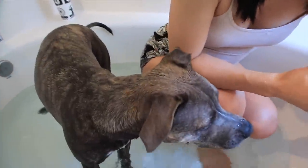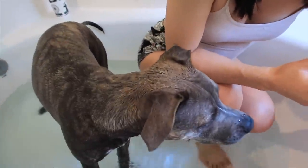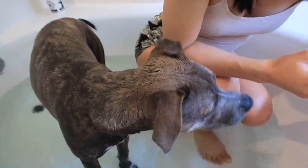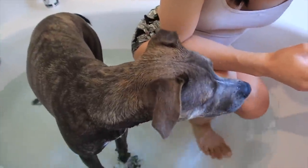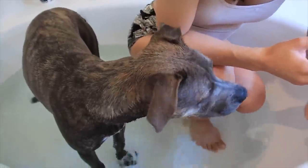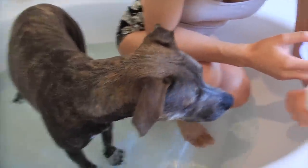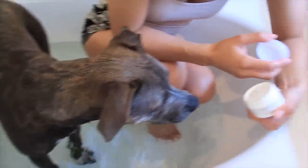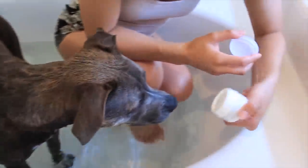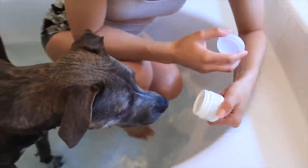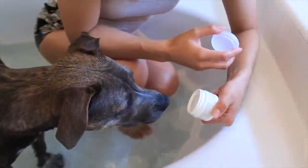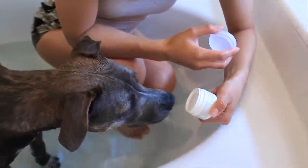E: what's that